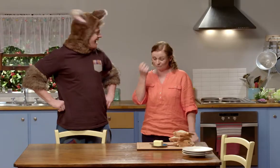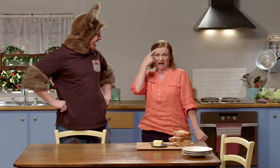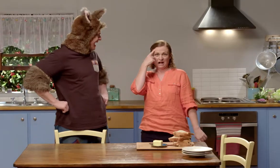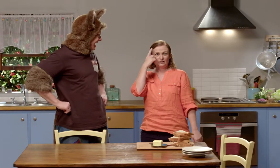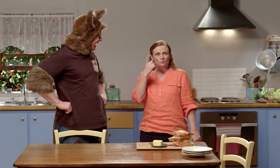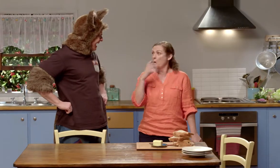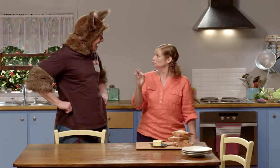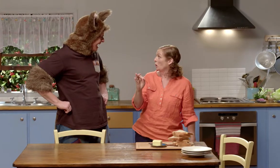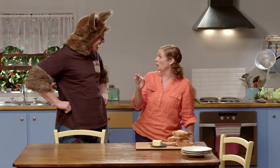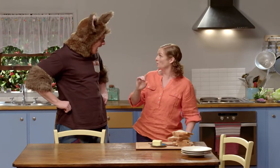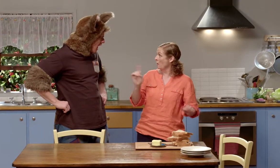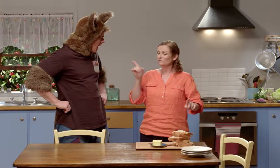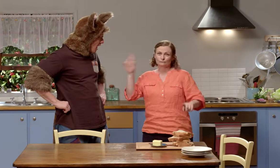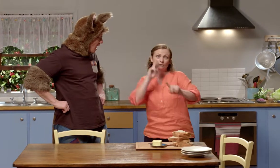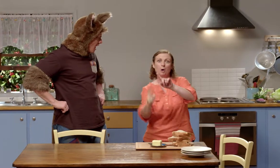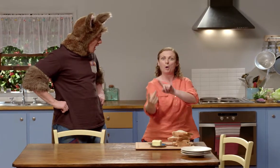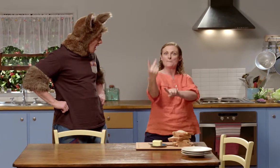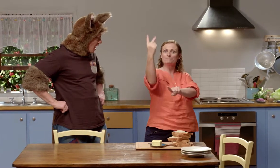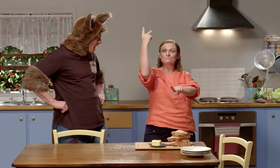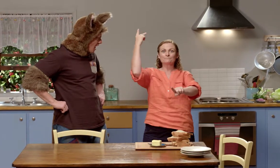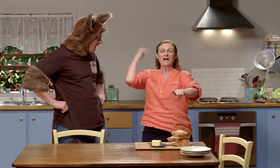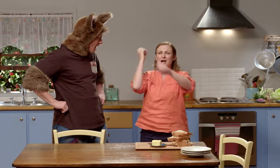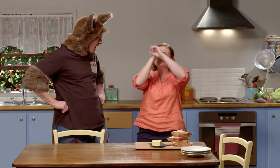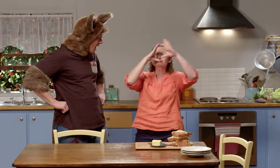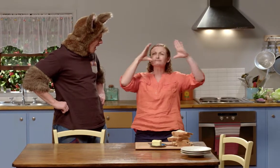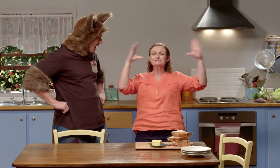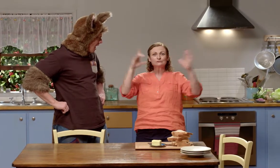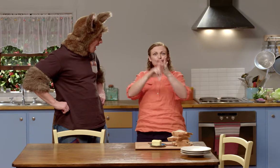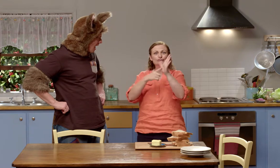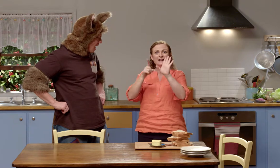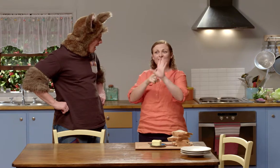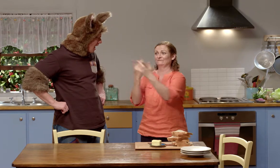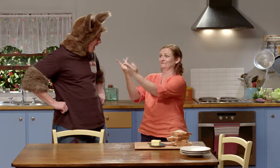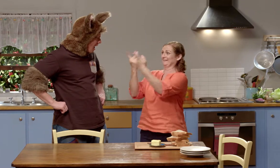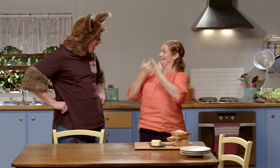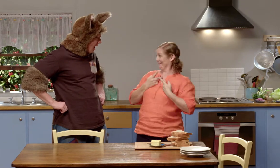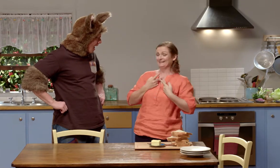Hey Possum I was just thinking. Why don't we think about the day Jay visited us